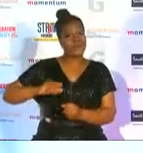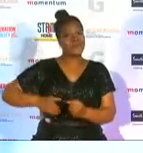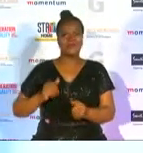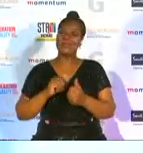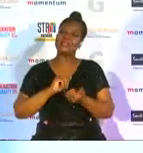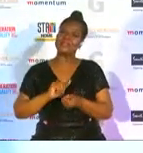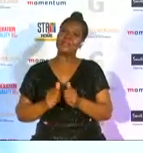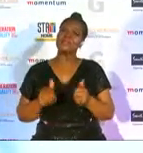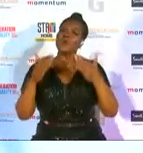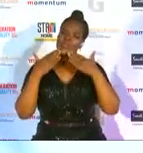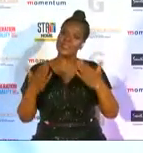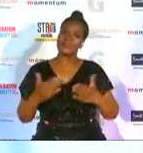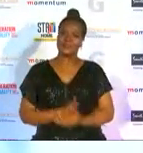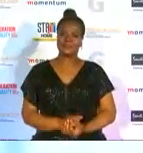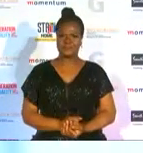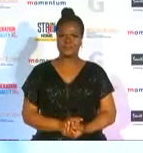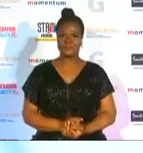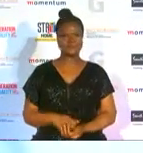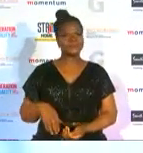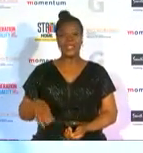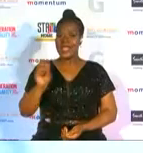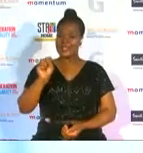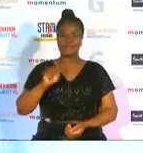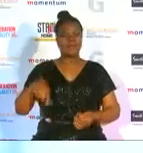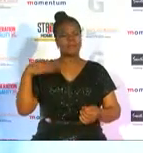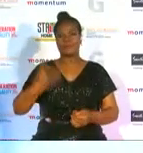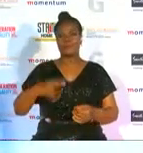spa is definitely amazing and they must continue to support women in sports